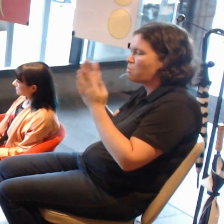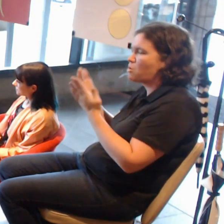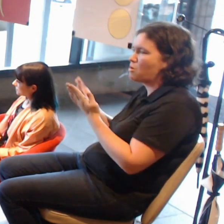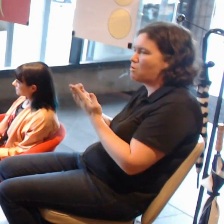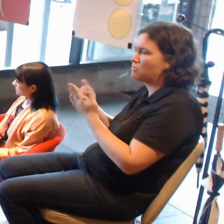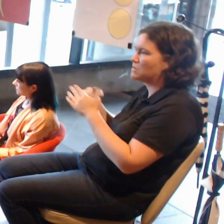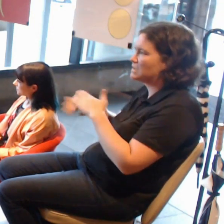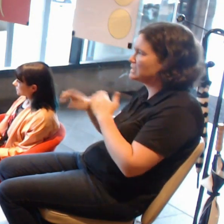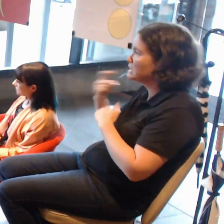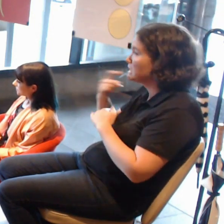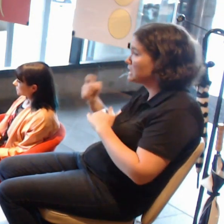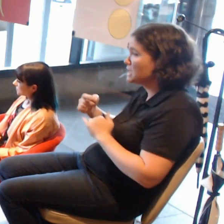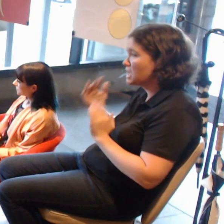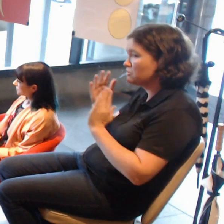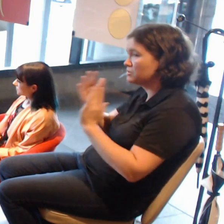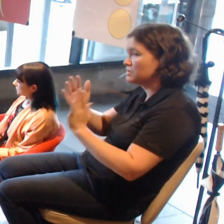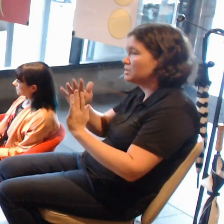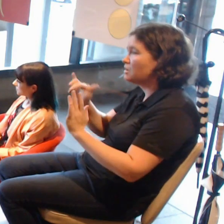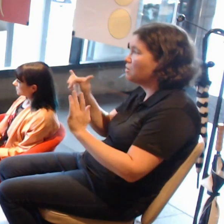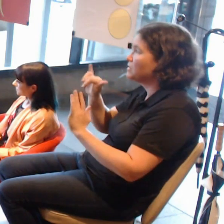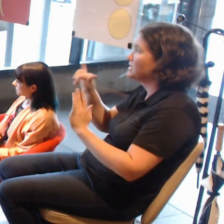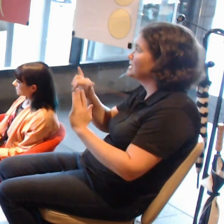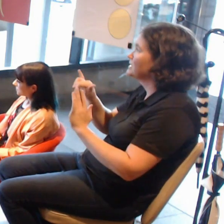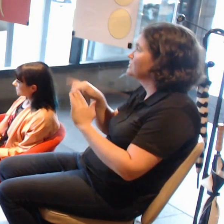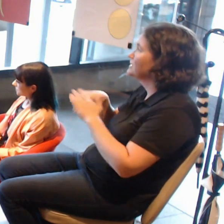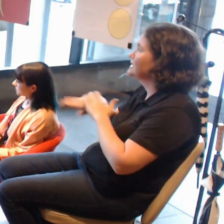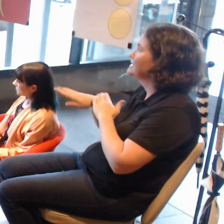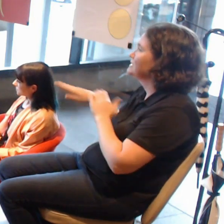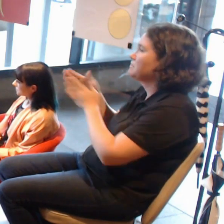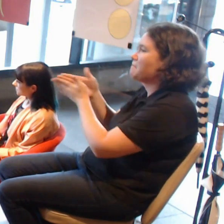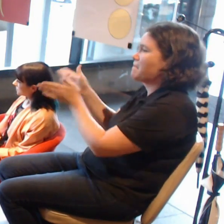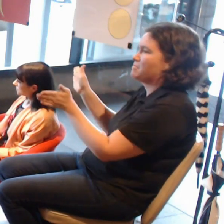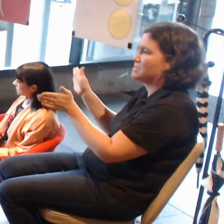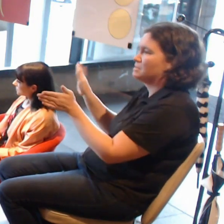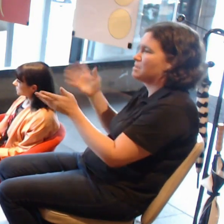You could do something to Parliament House or an individual.